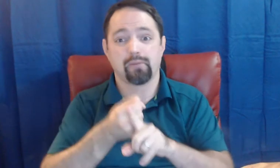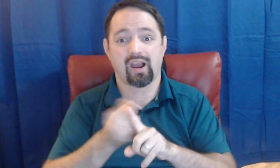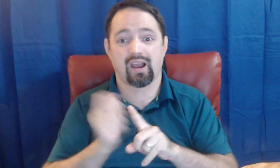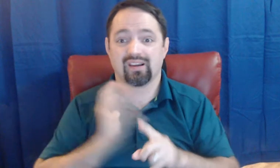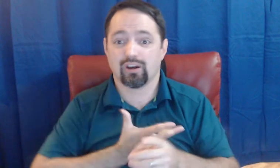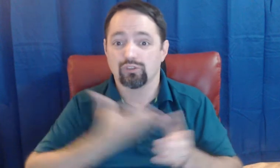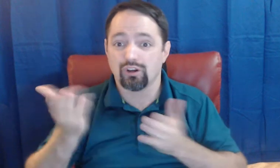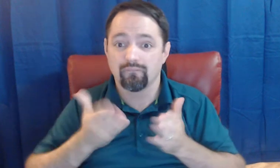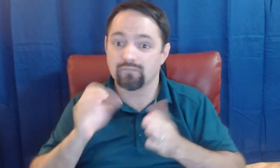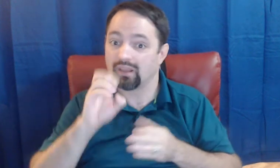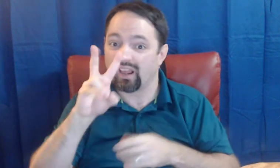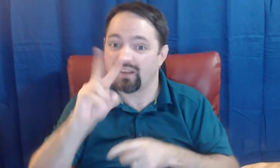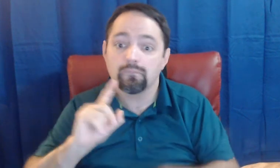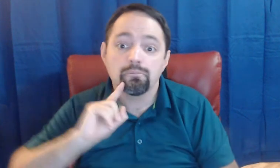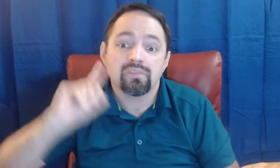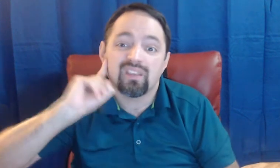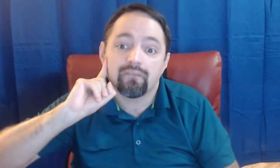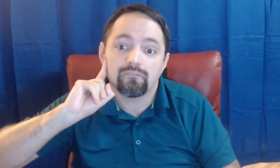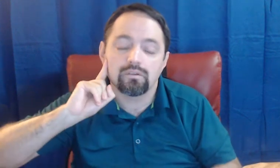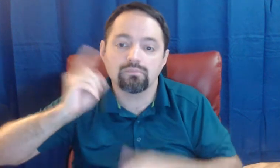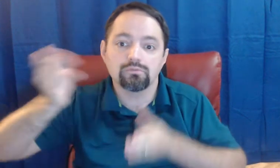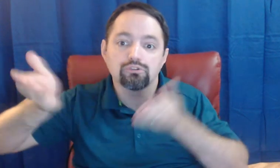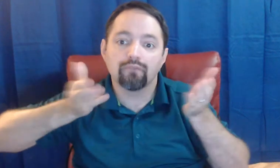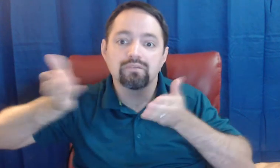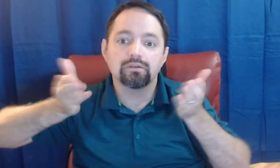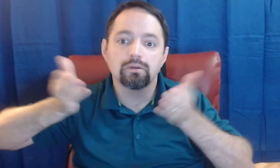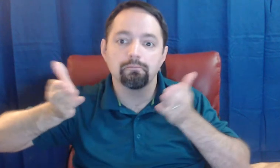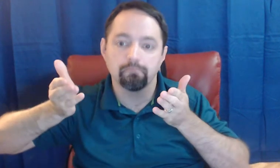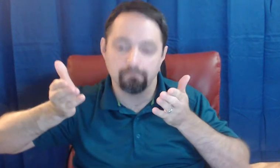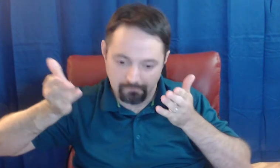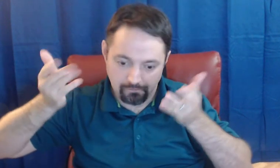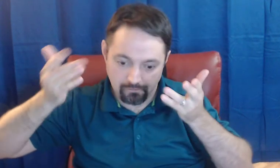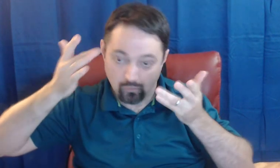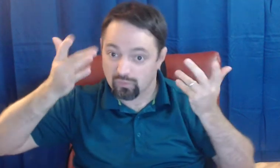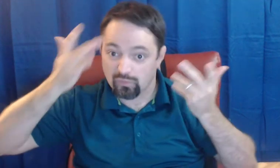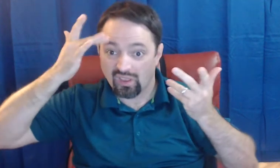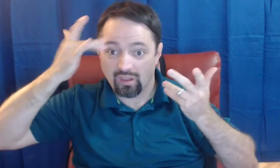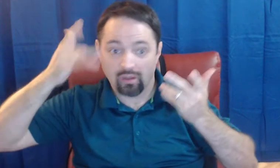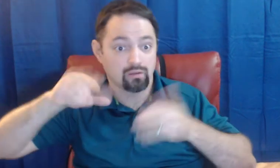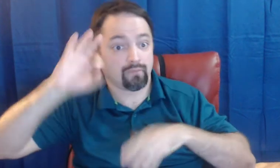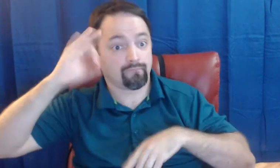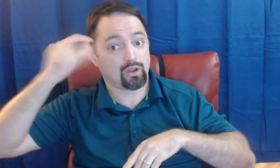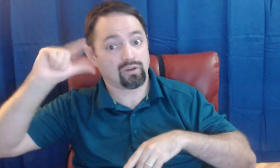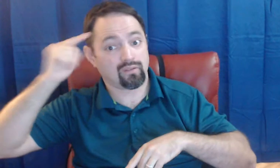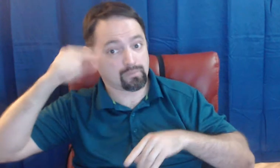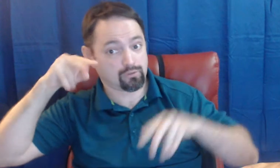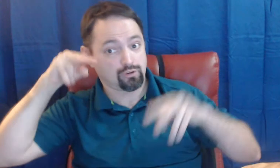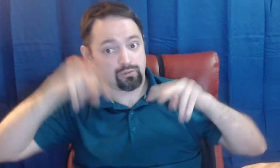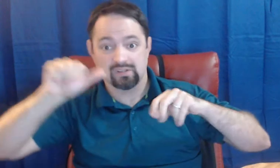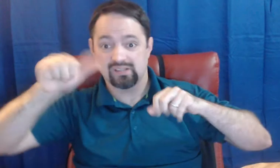it can impact our services, even deaf services why the federal government looks at 10 year plans/budget